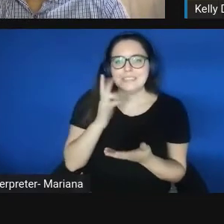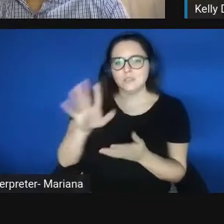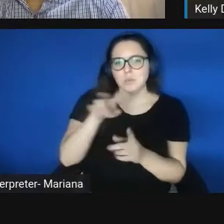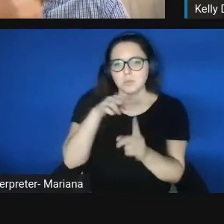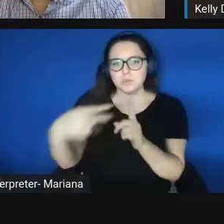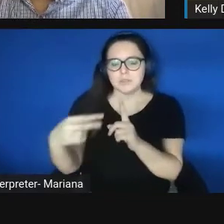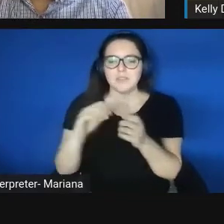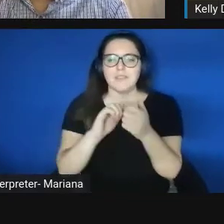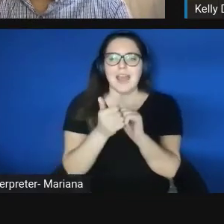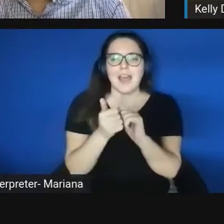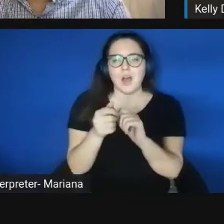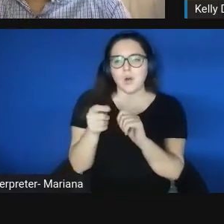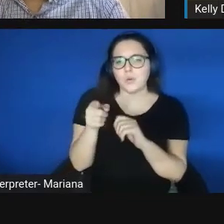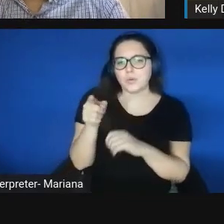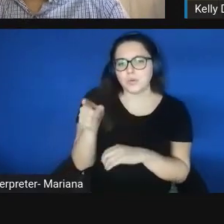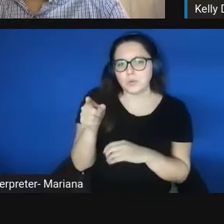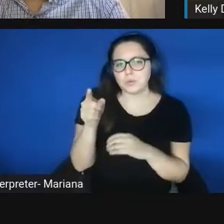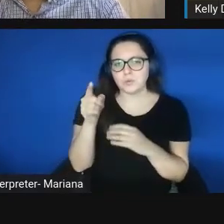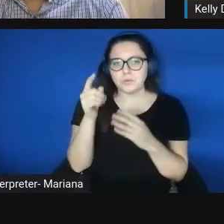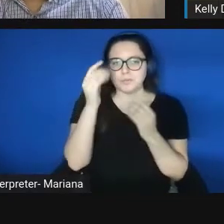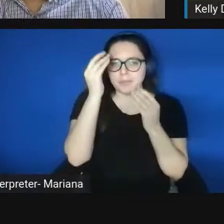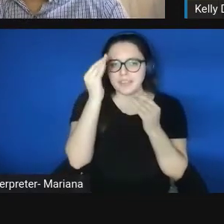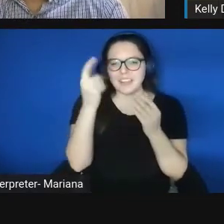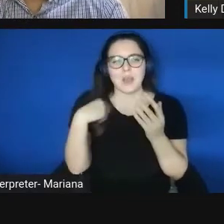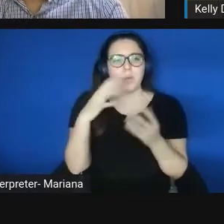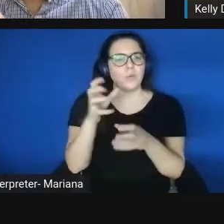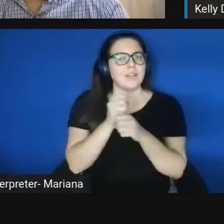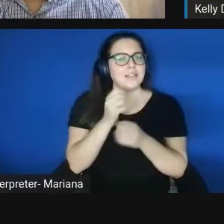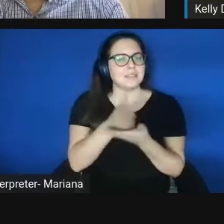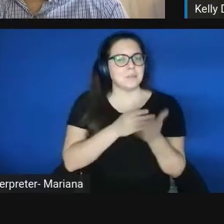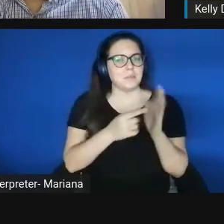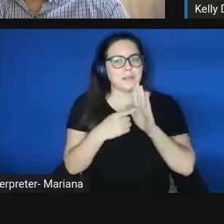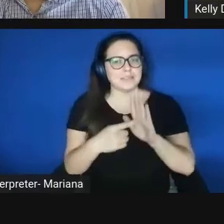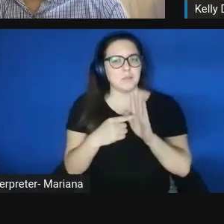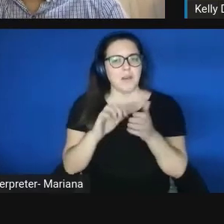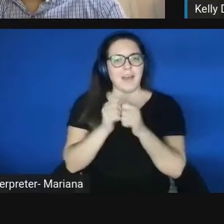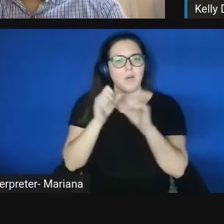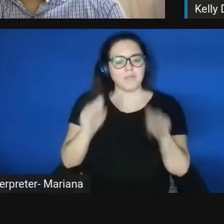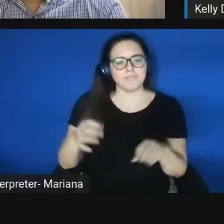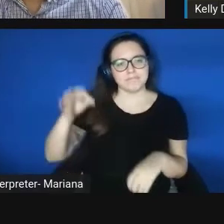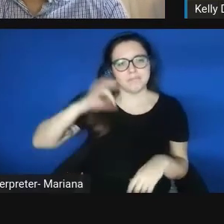I'm going to give some examples .. . of how it could be beneficial, how small businesses